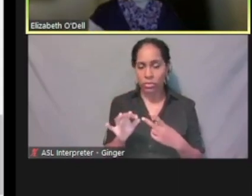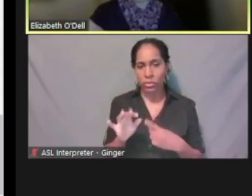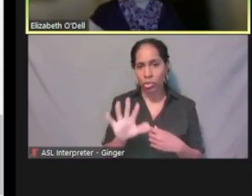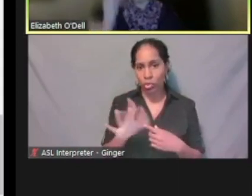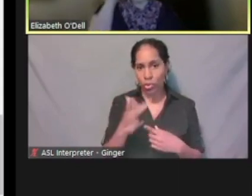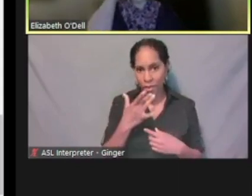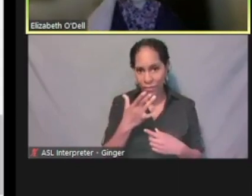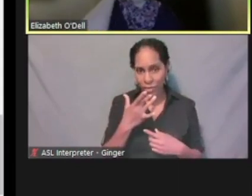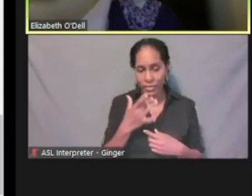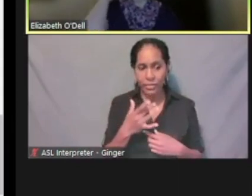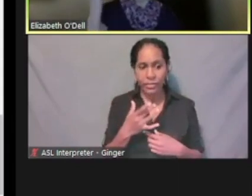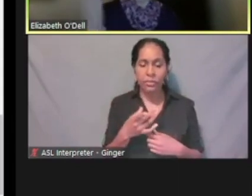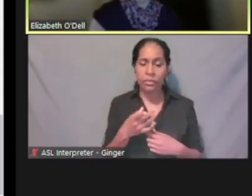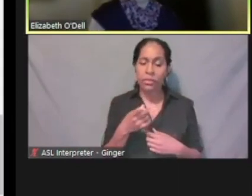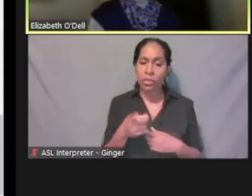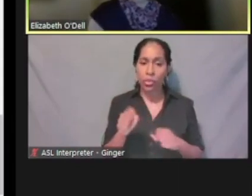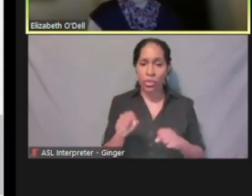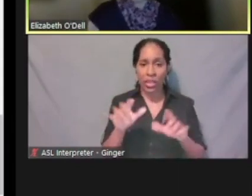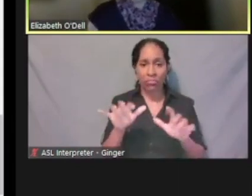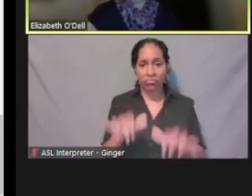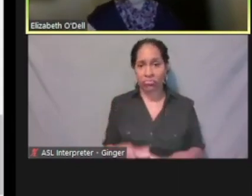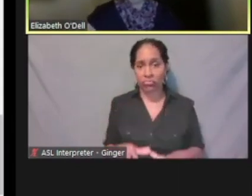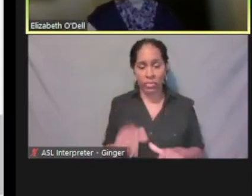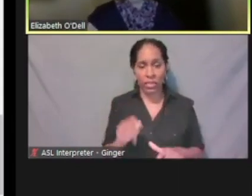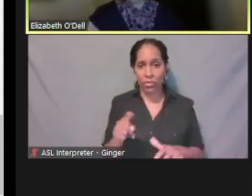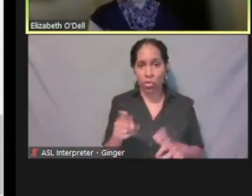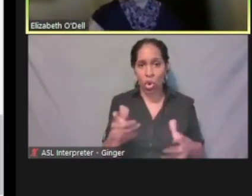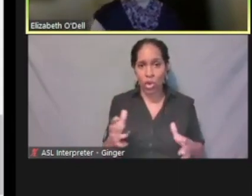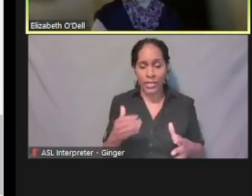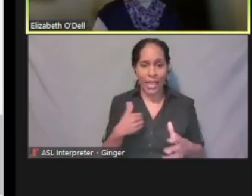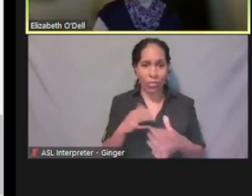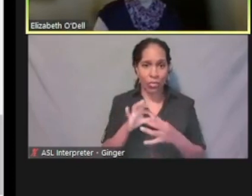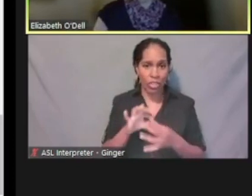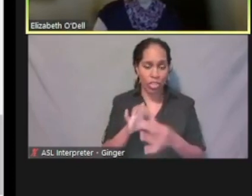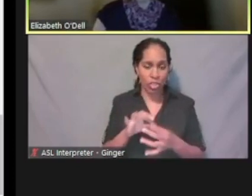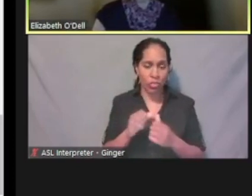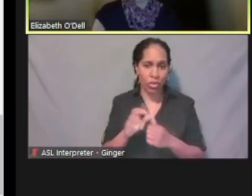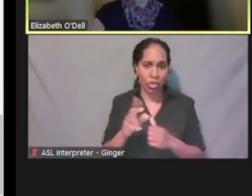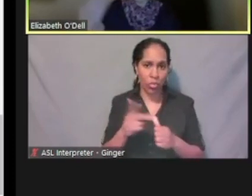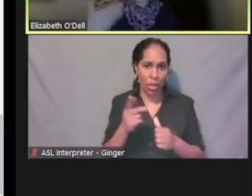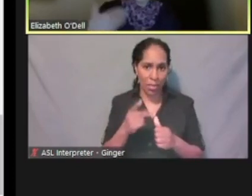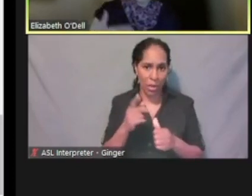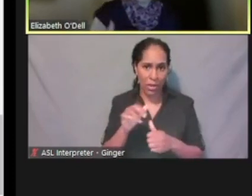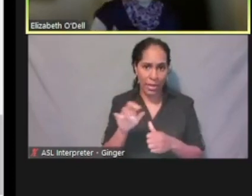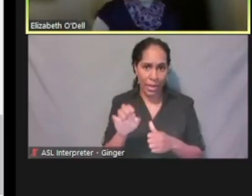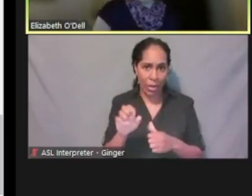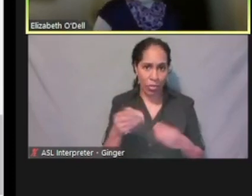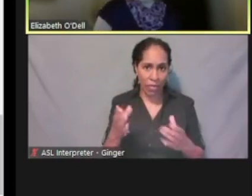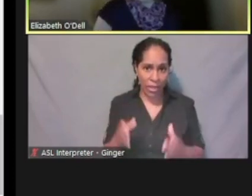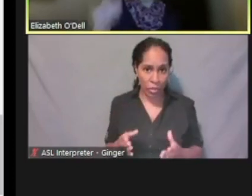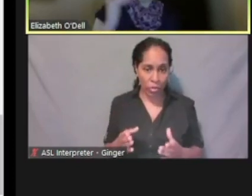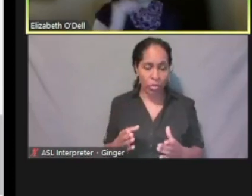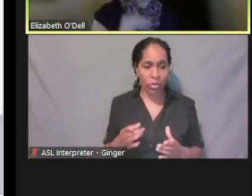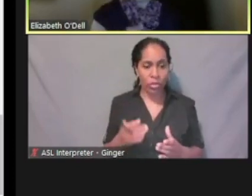and enter in. If they've already established a relationship with their primary care provider, they can put that name in there.